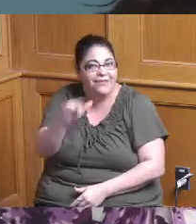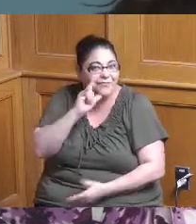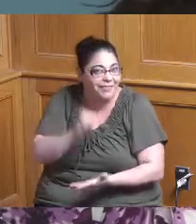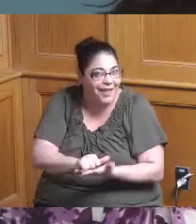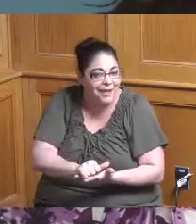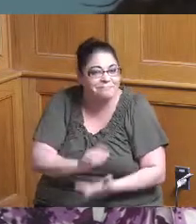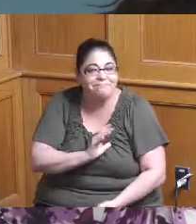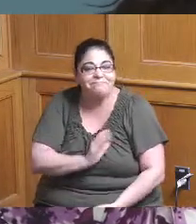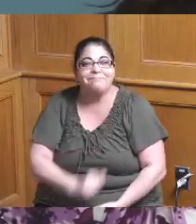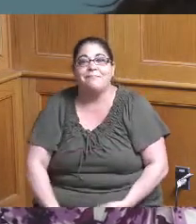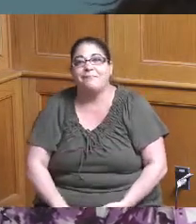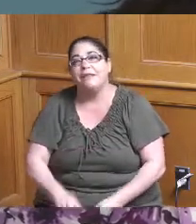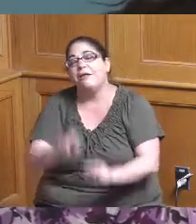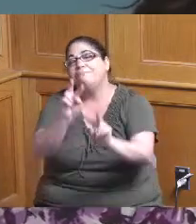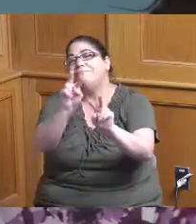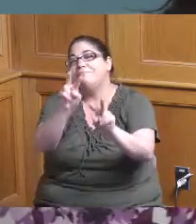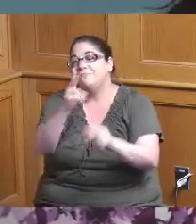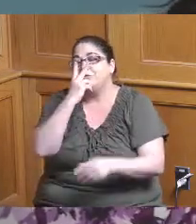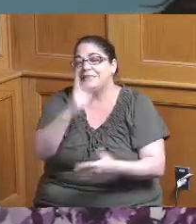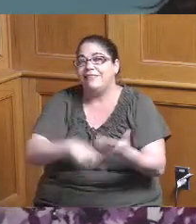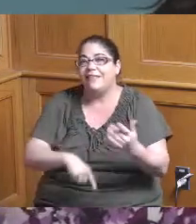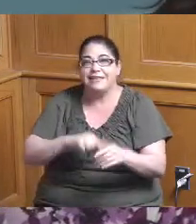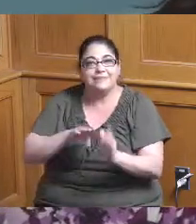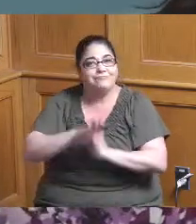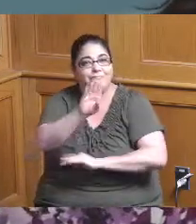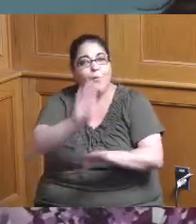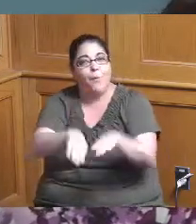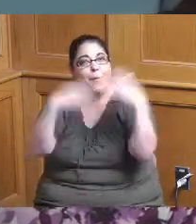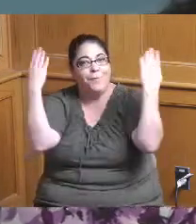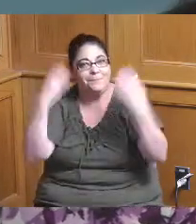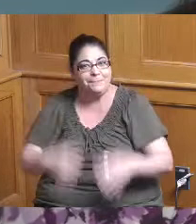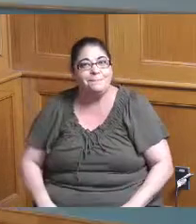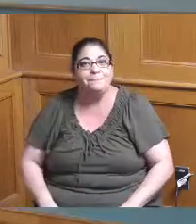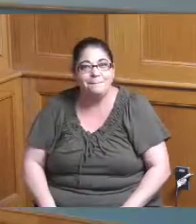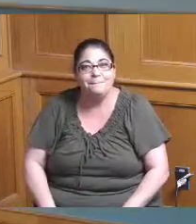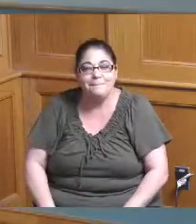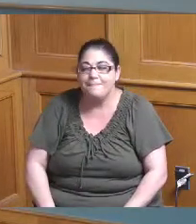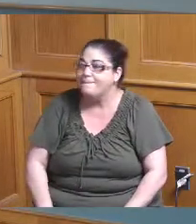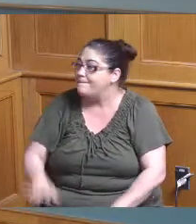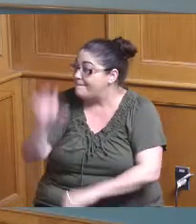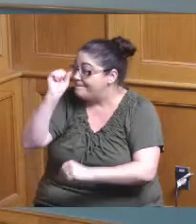looking forward to getting this thing launched thank you thank you Commissioner drew house